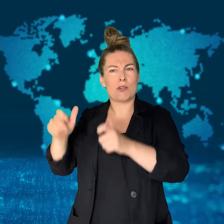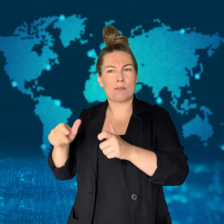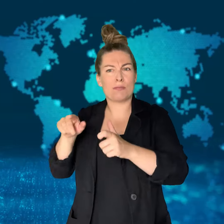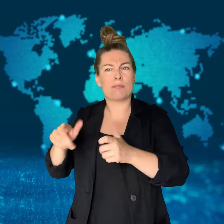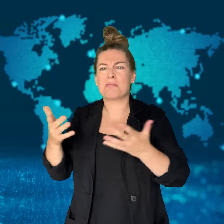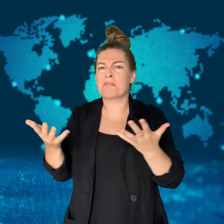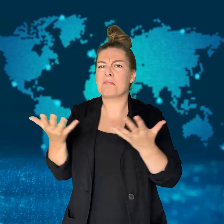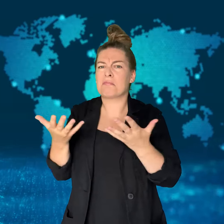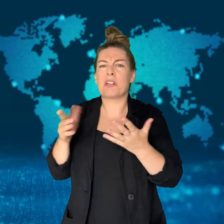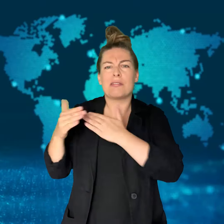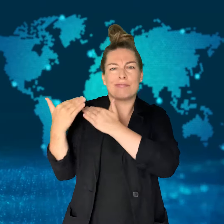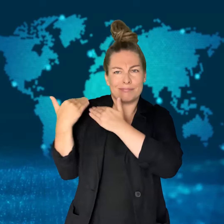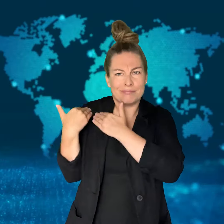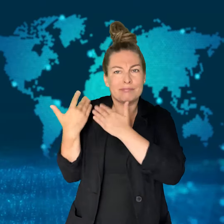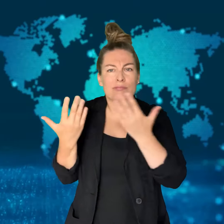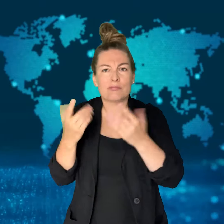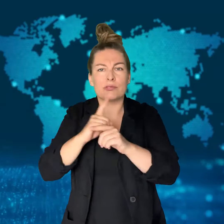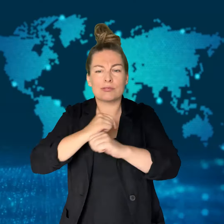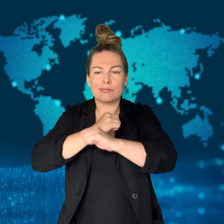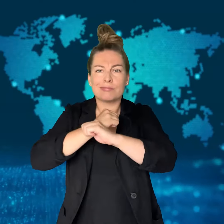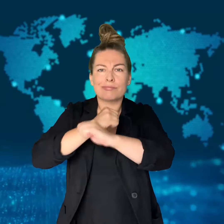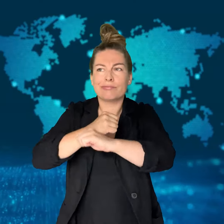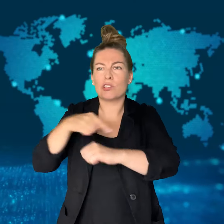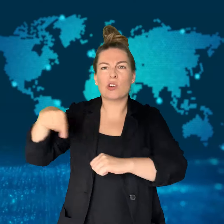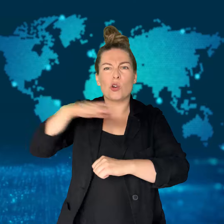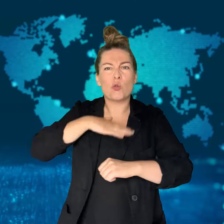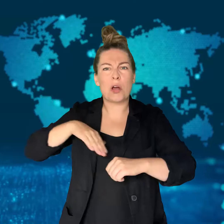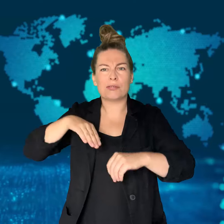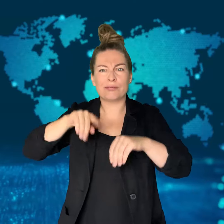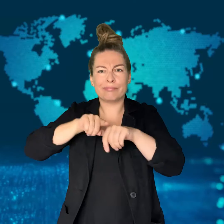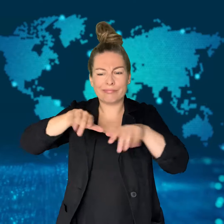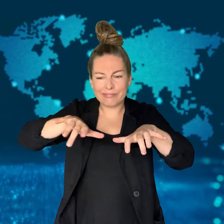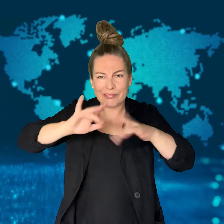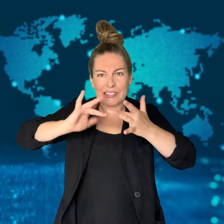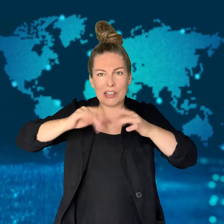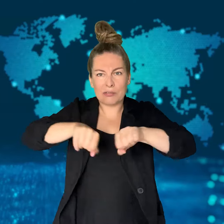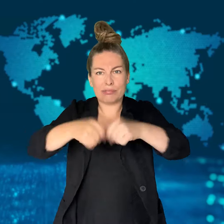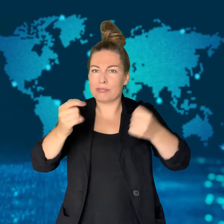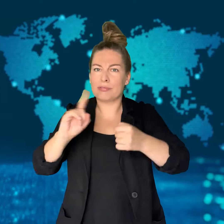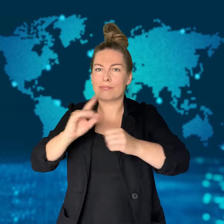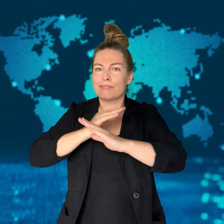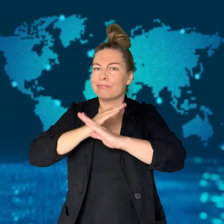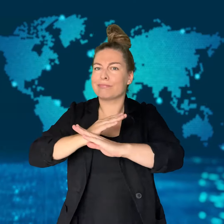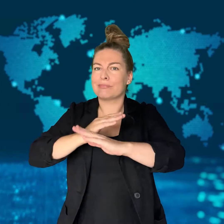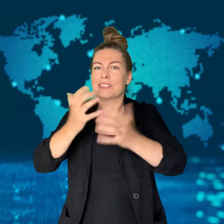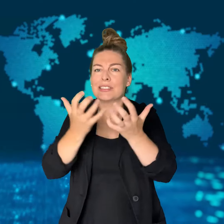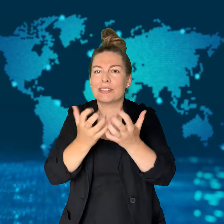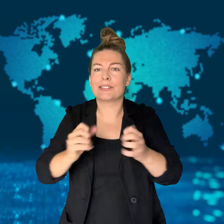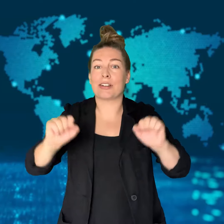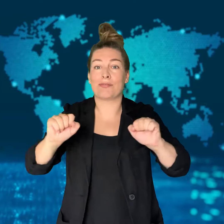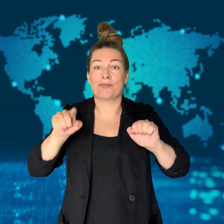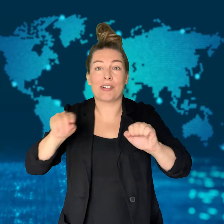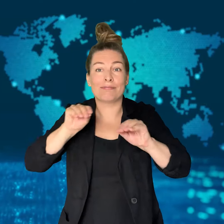When the firm updated its software,